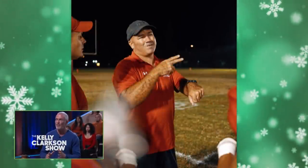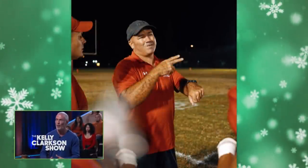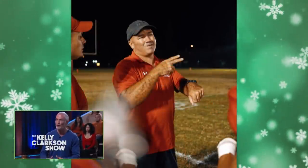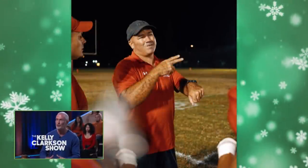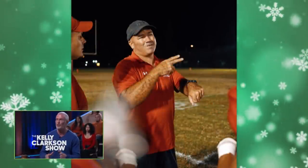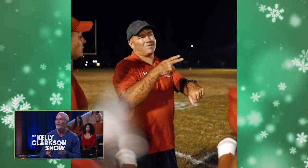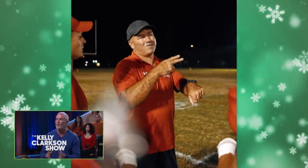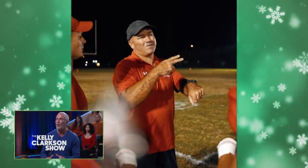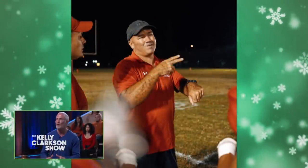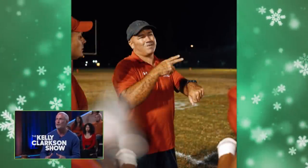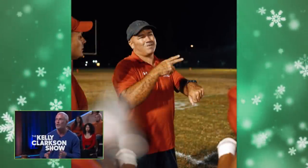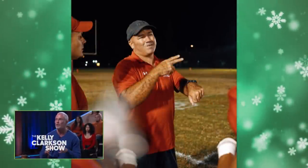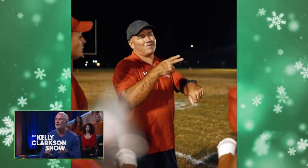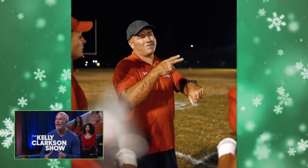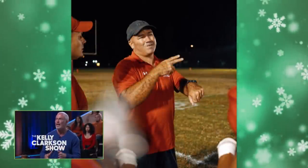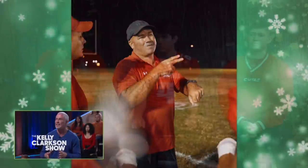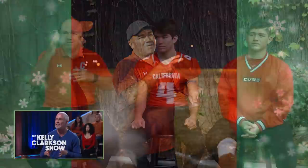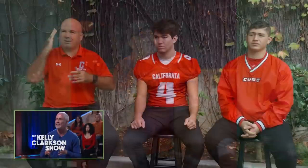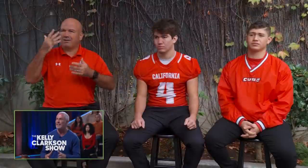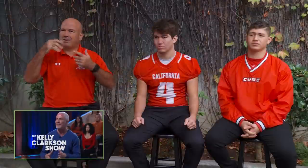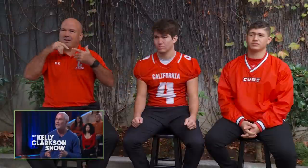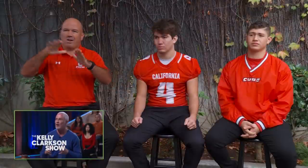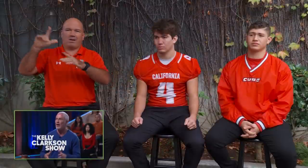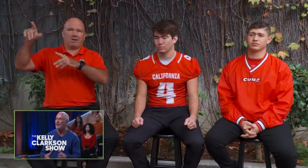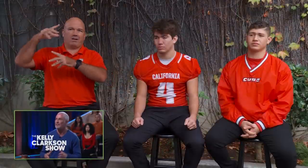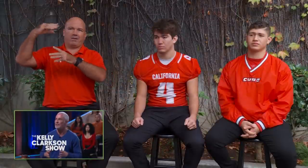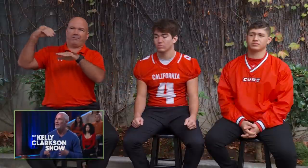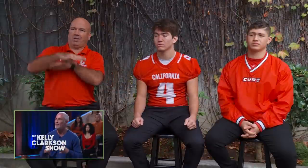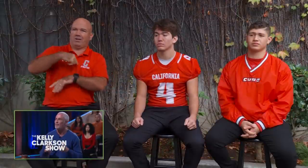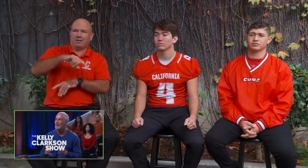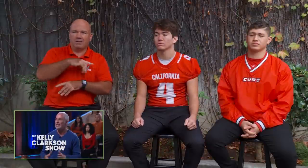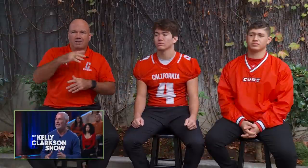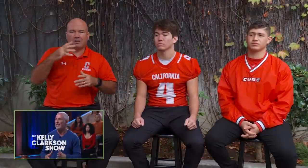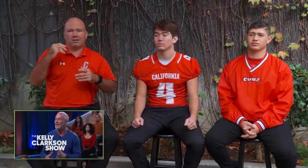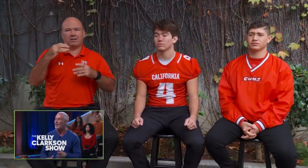"Fortitude, fortitude, that is the key to us making it.